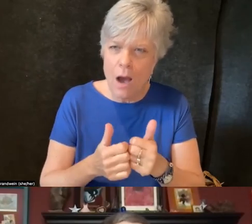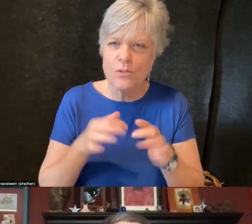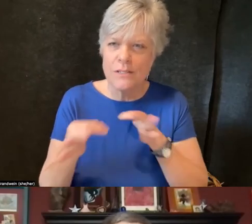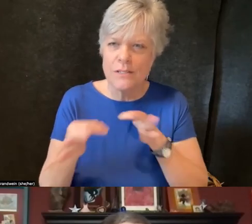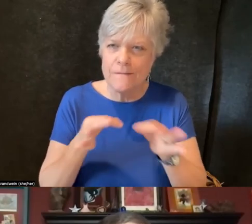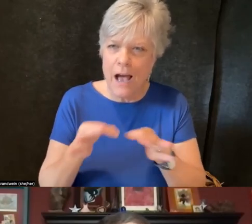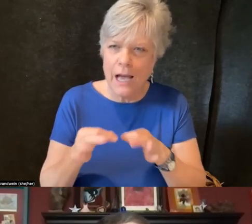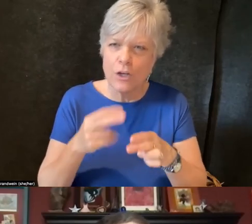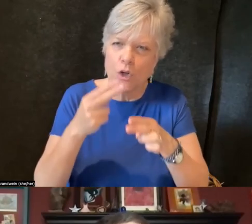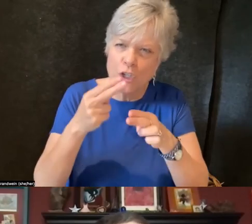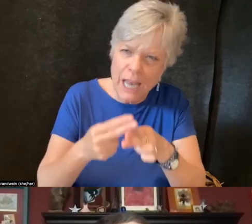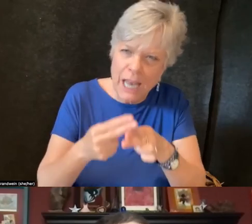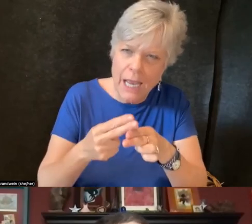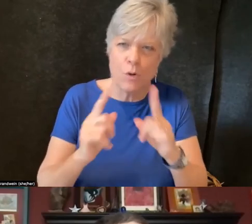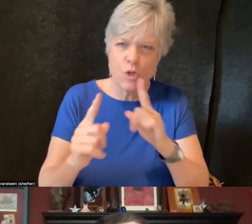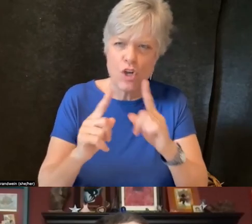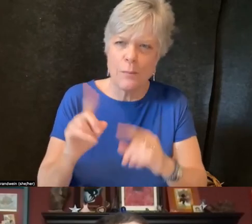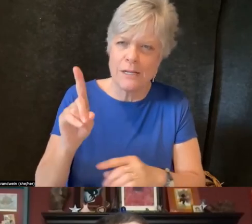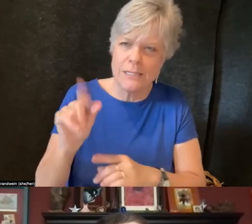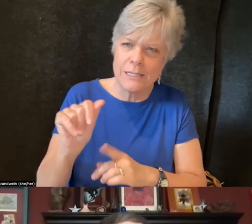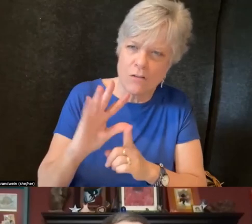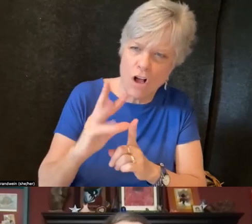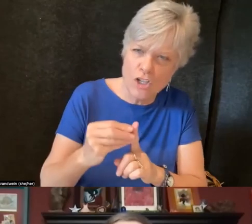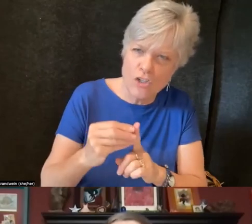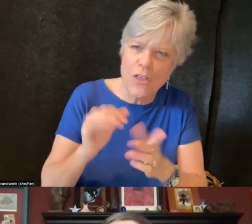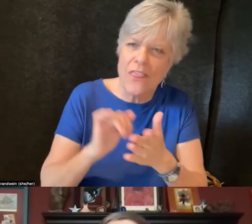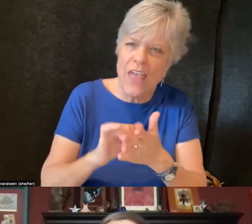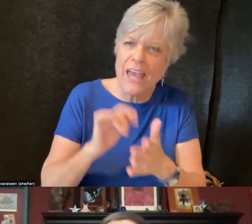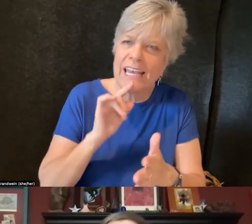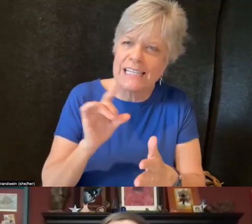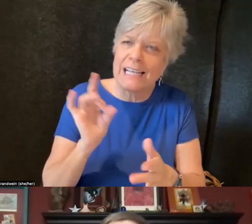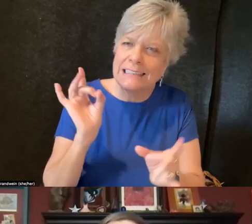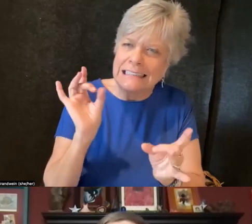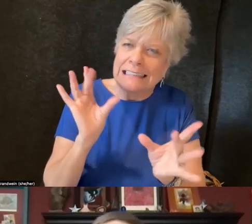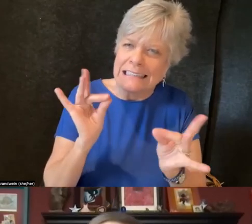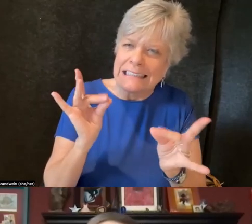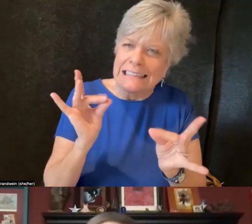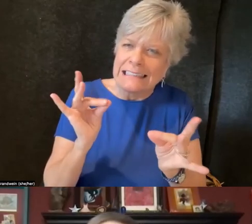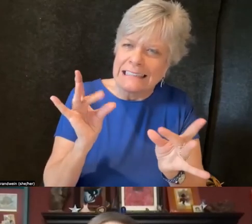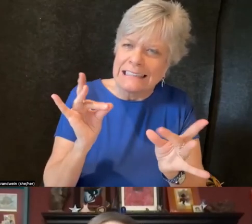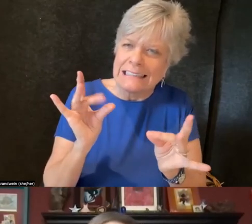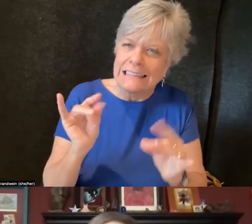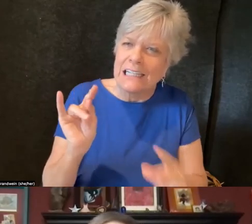or talk about disability culture that is tricky? And I think that's a really important thing to ask,